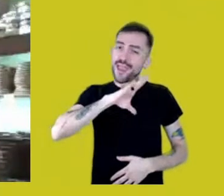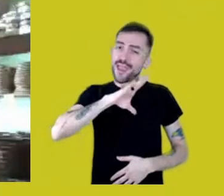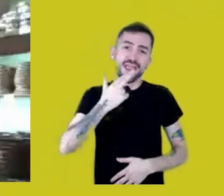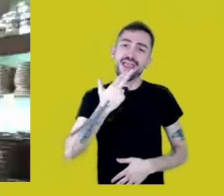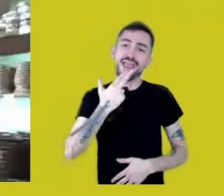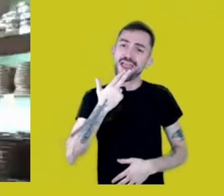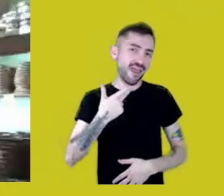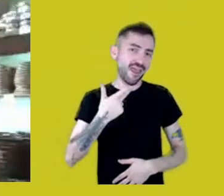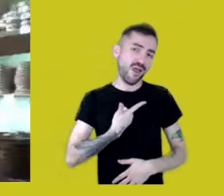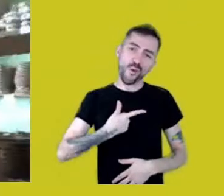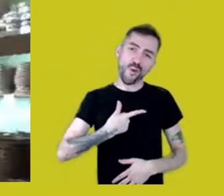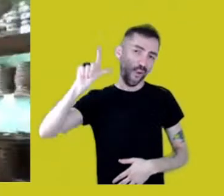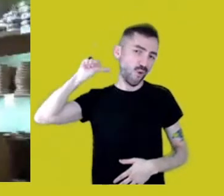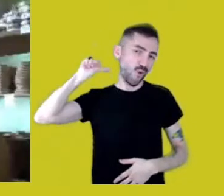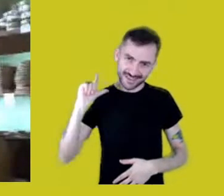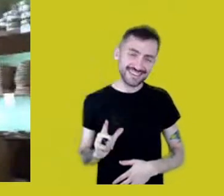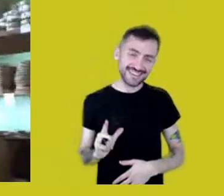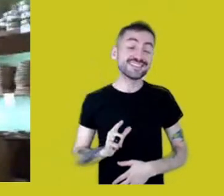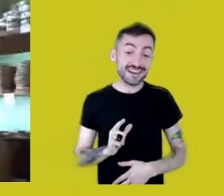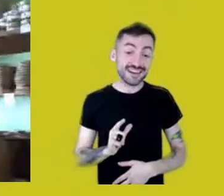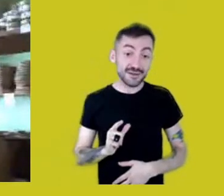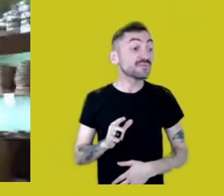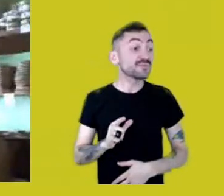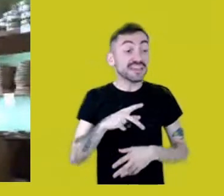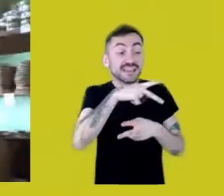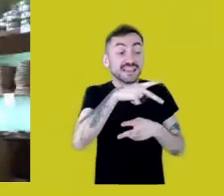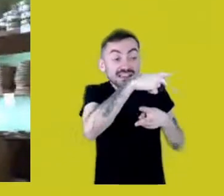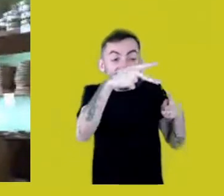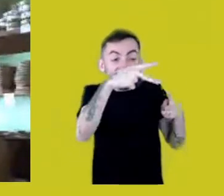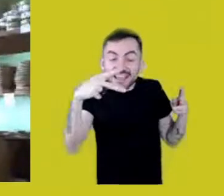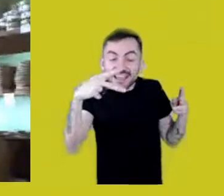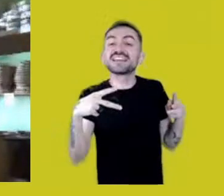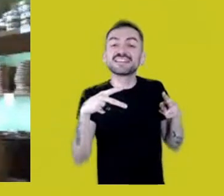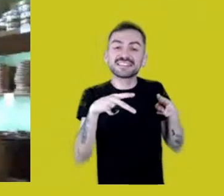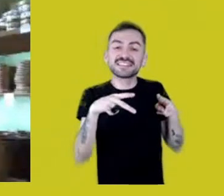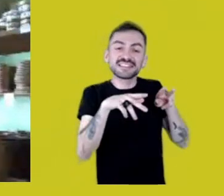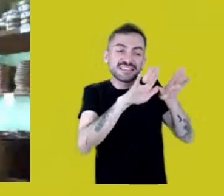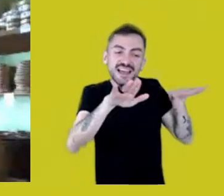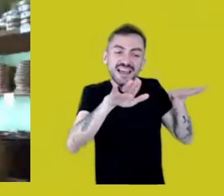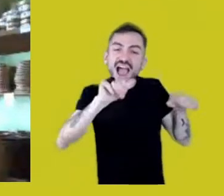So, when they begin to draw and name things,